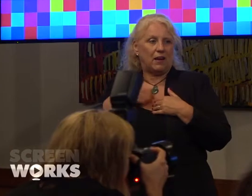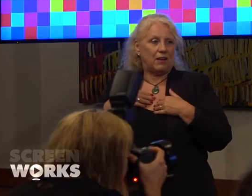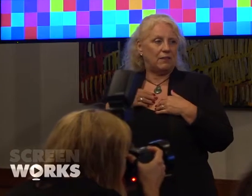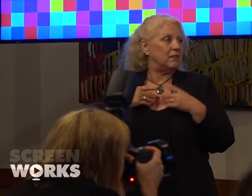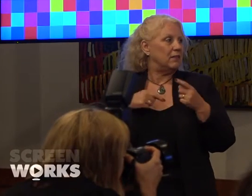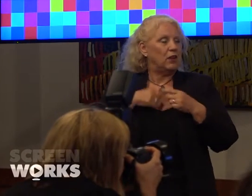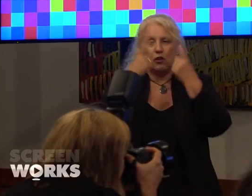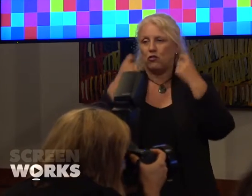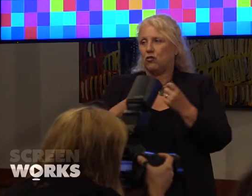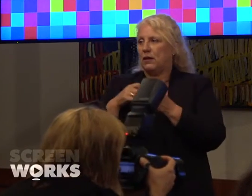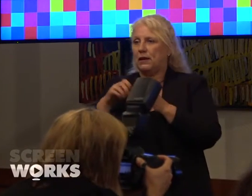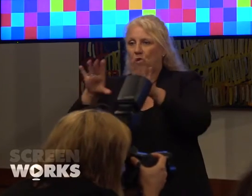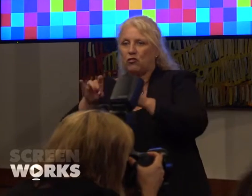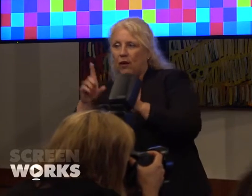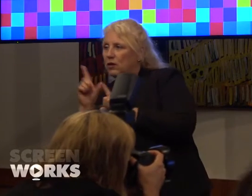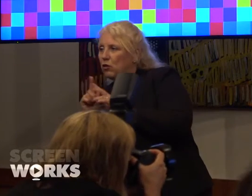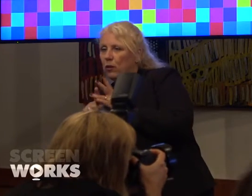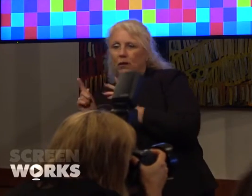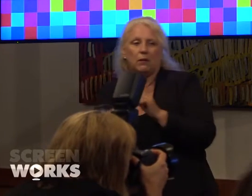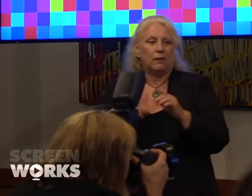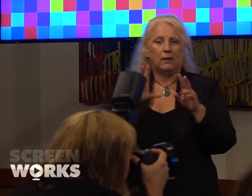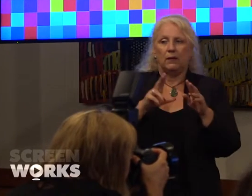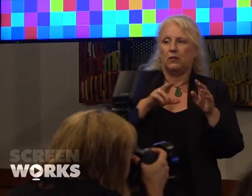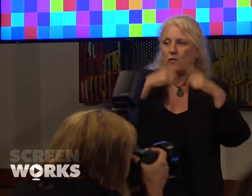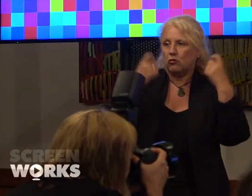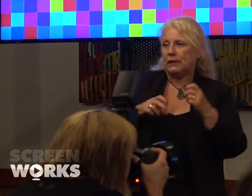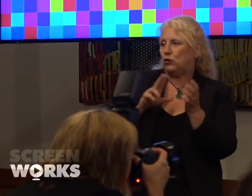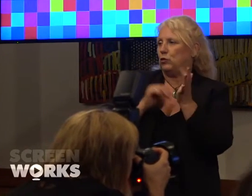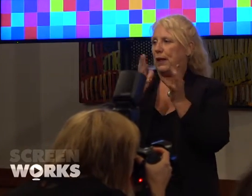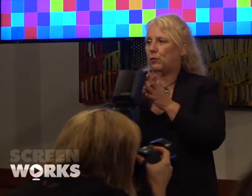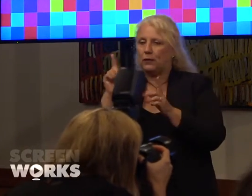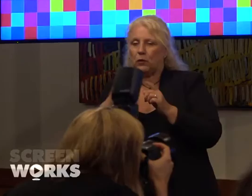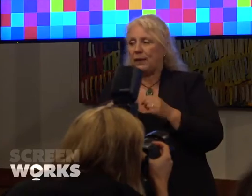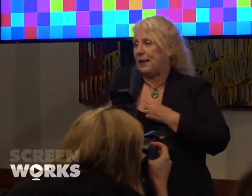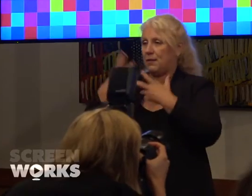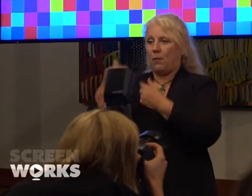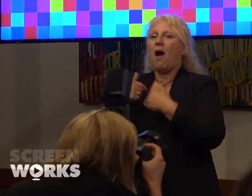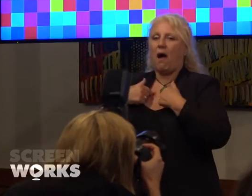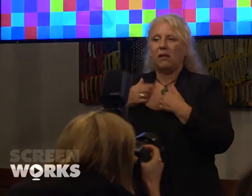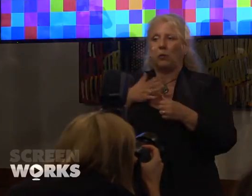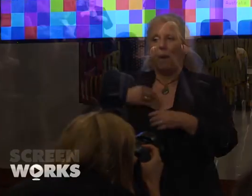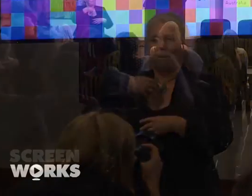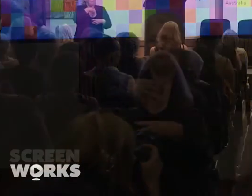Austrian what Screen NSW do and they inspire us in terms of wanting to do more so i just want to acknowledge